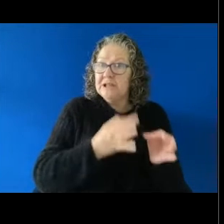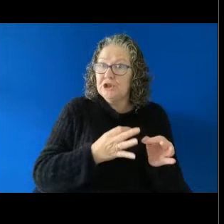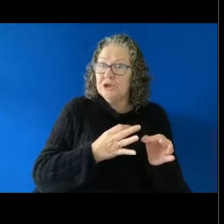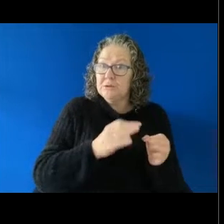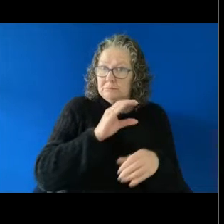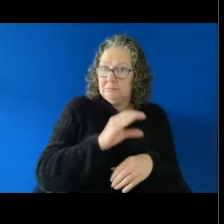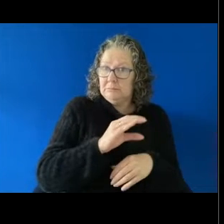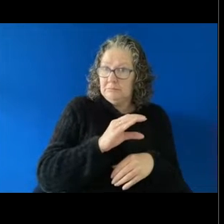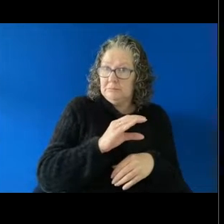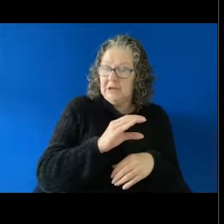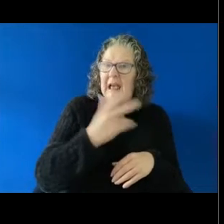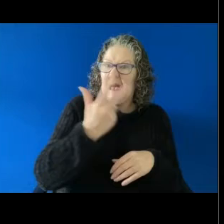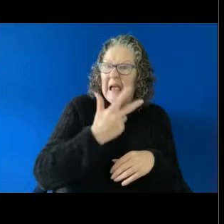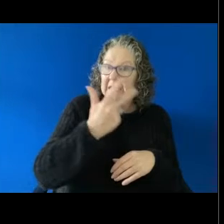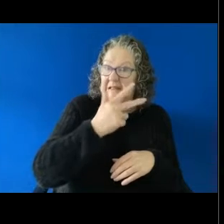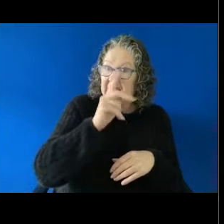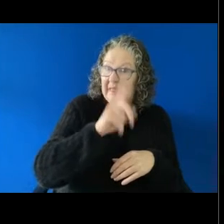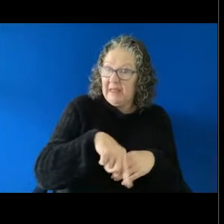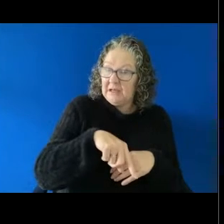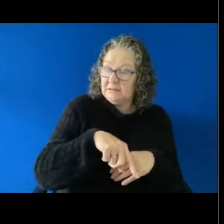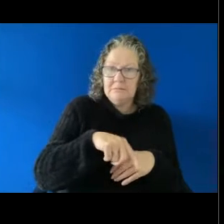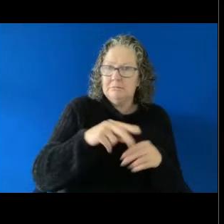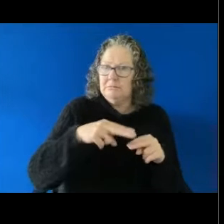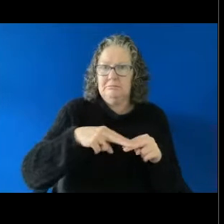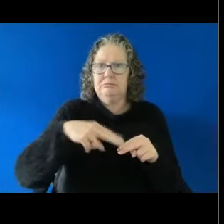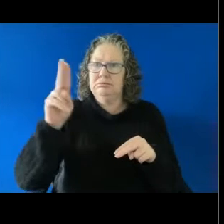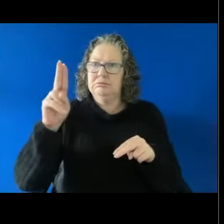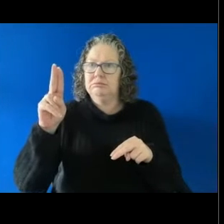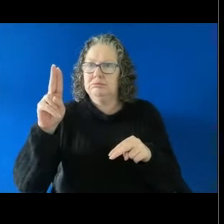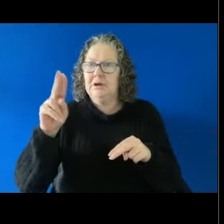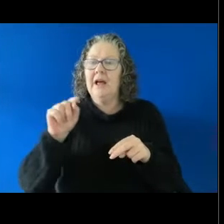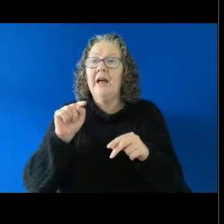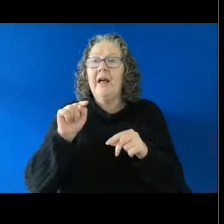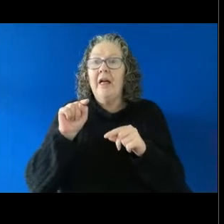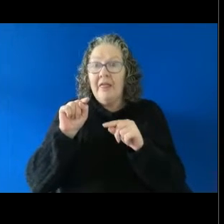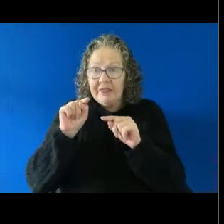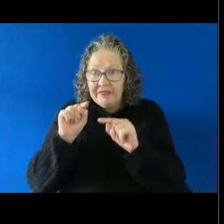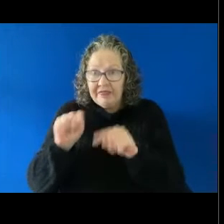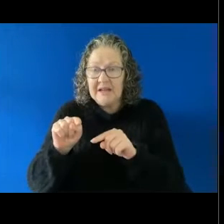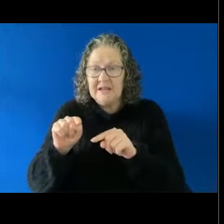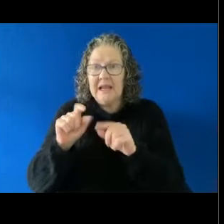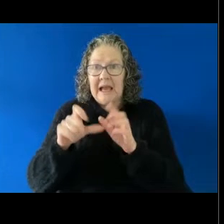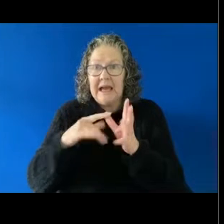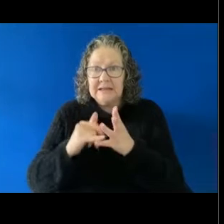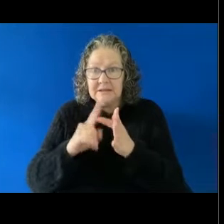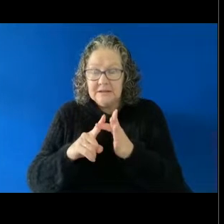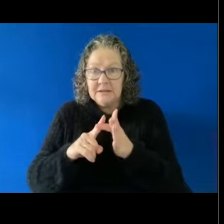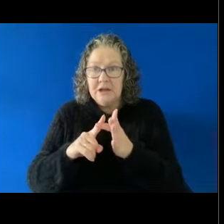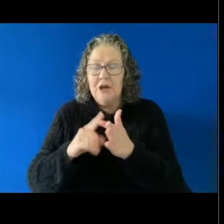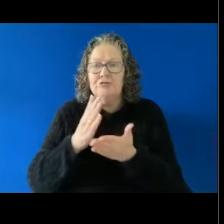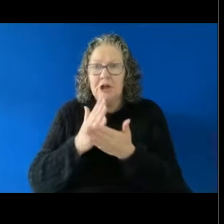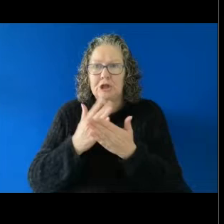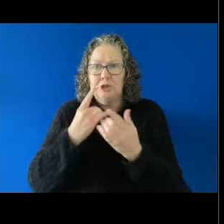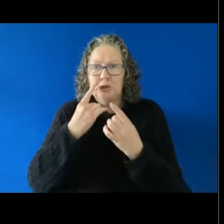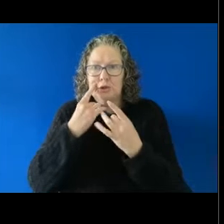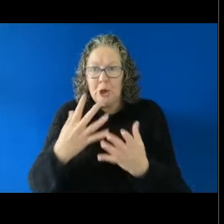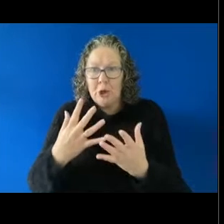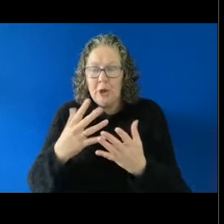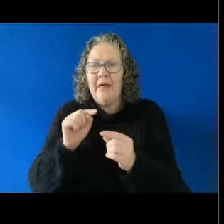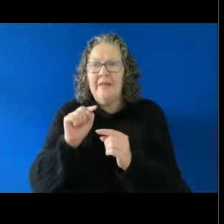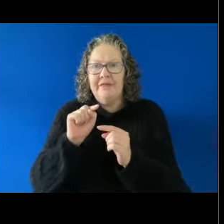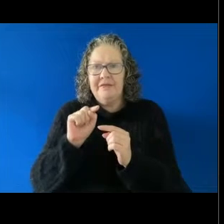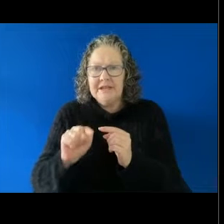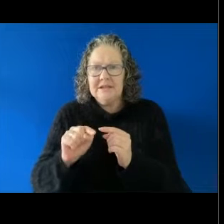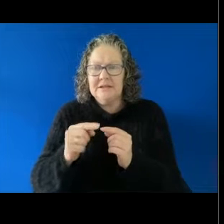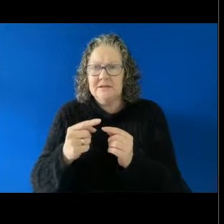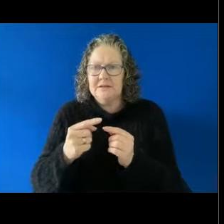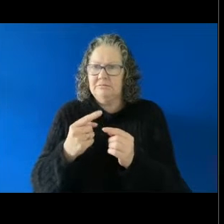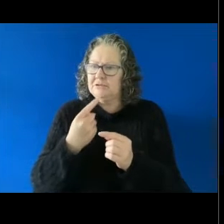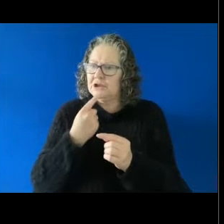$18,000 and this case has really demonstrated that this type of conduct is very serious. The